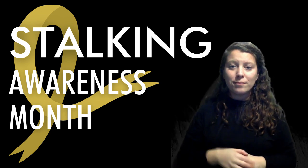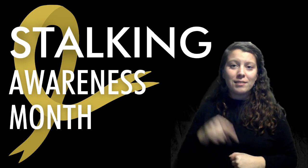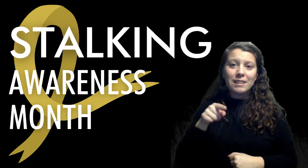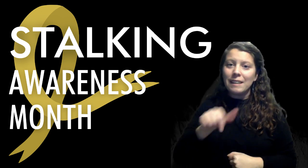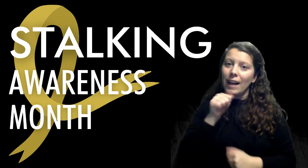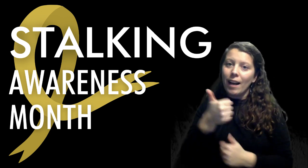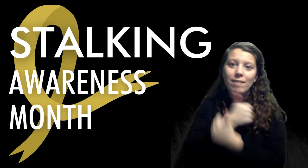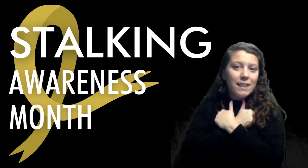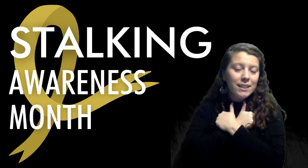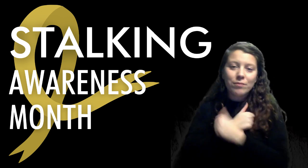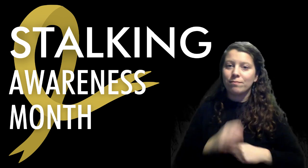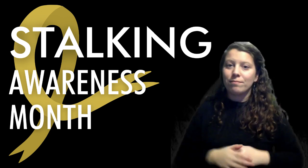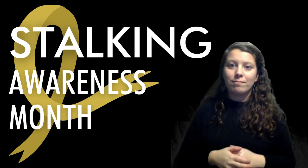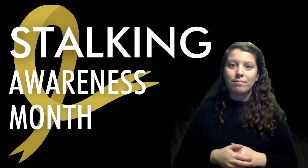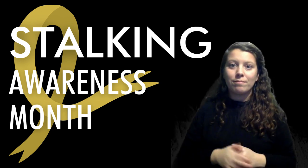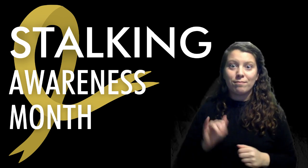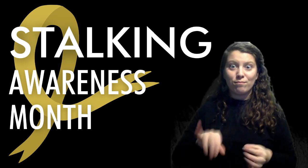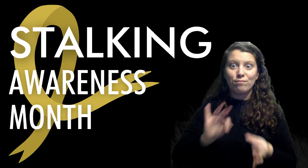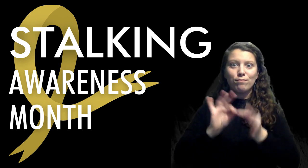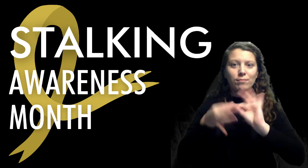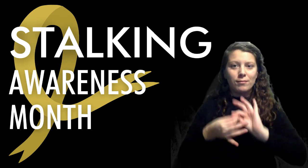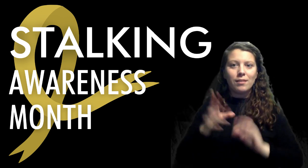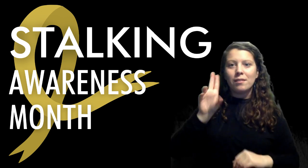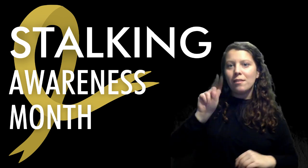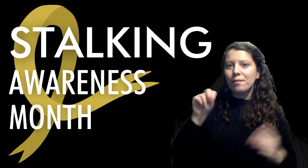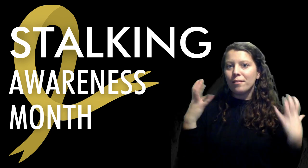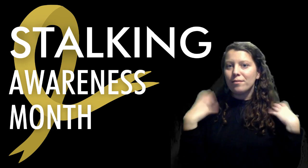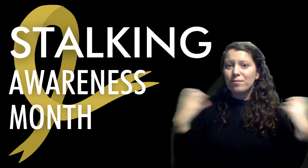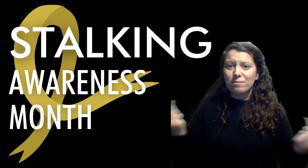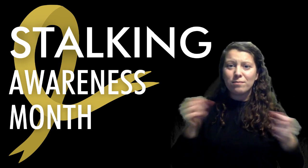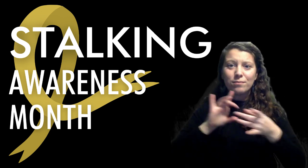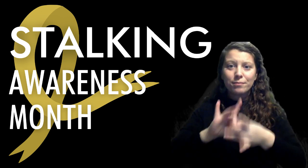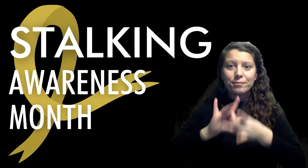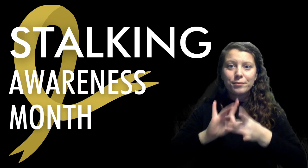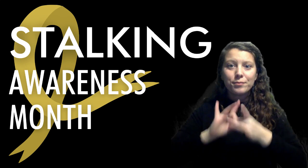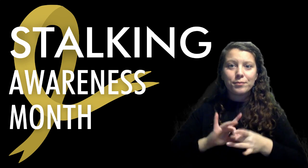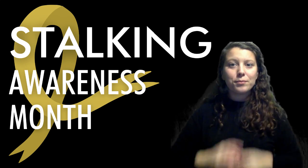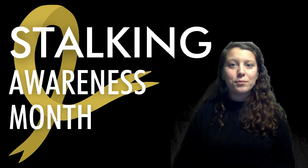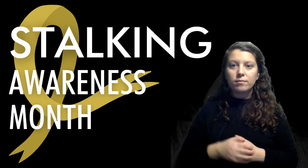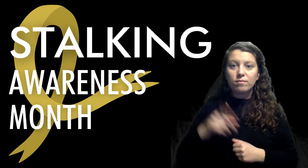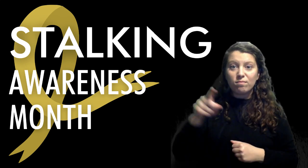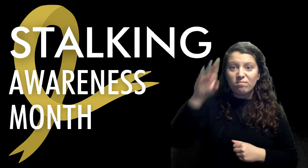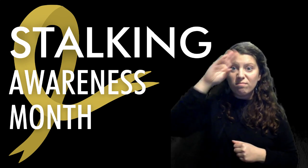It is not love and is defined as an unhealthy relationship.